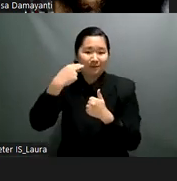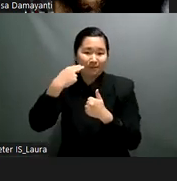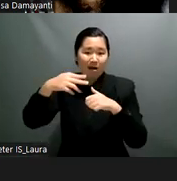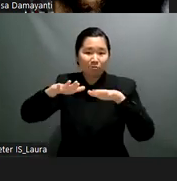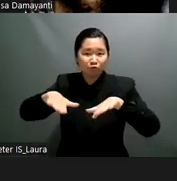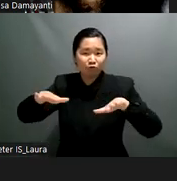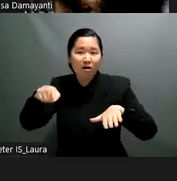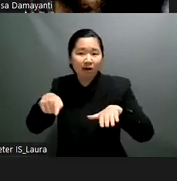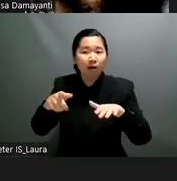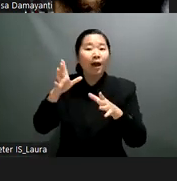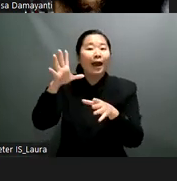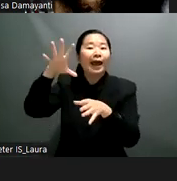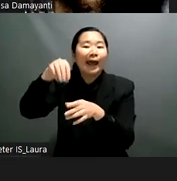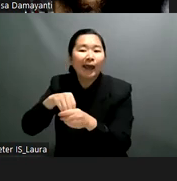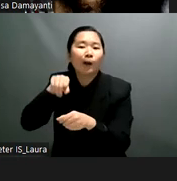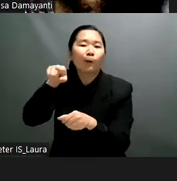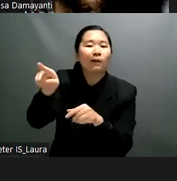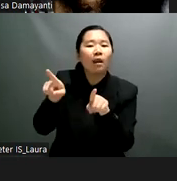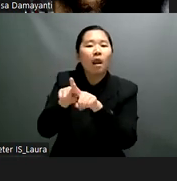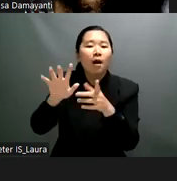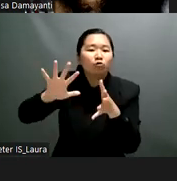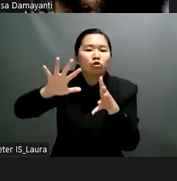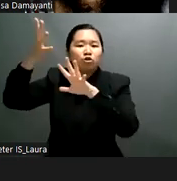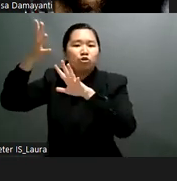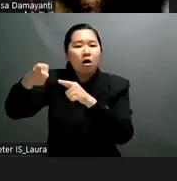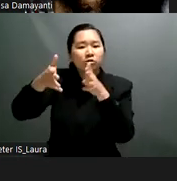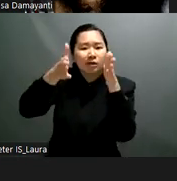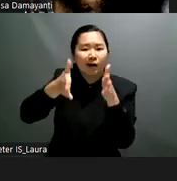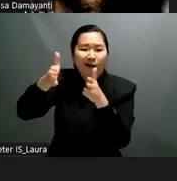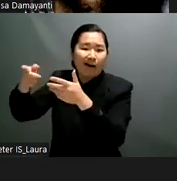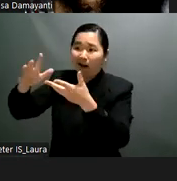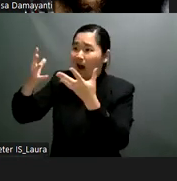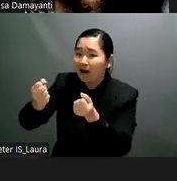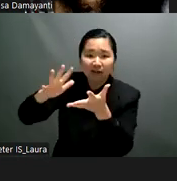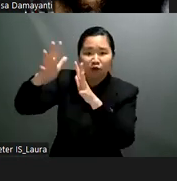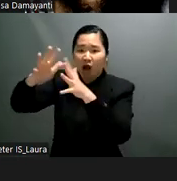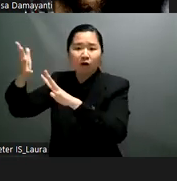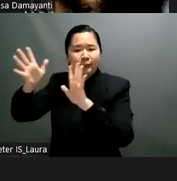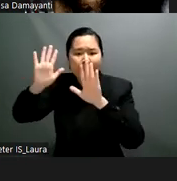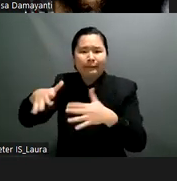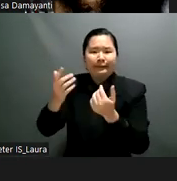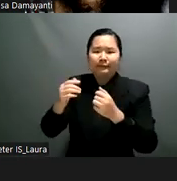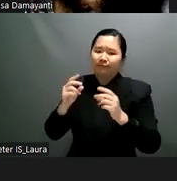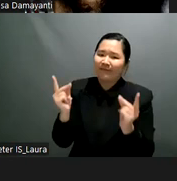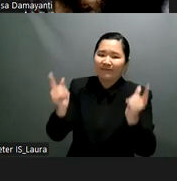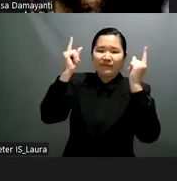and it also requires of course as provina was saying a focus on access to the devices that will